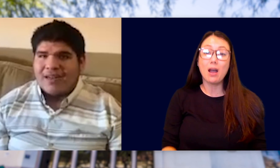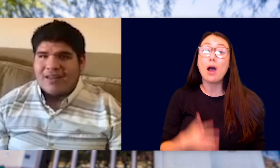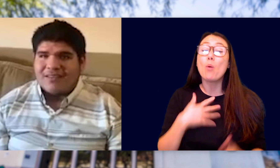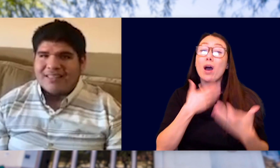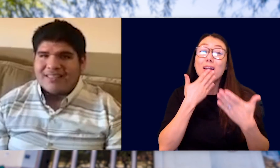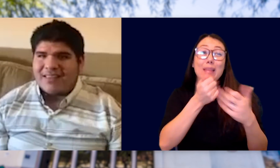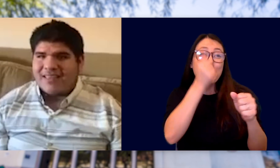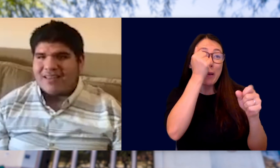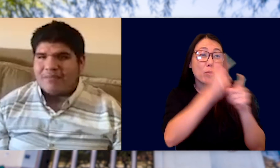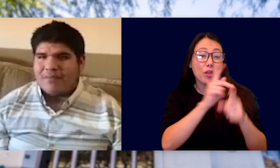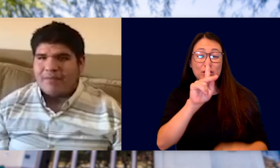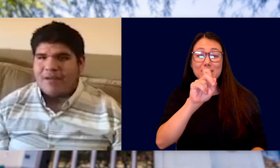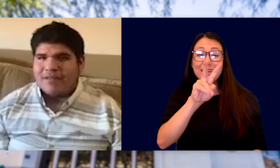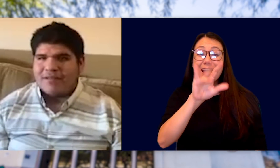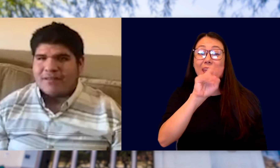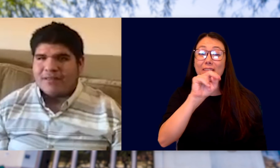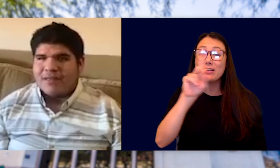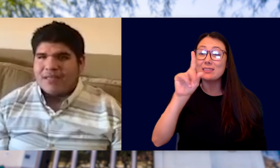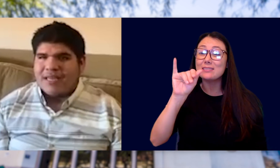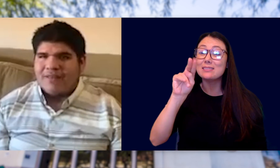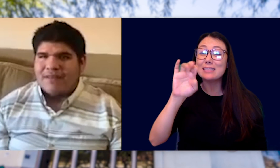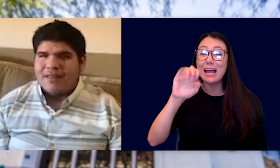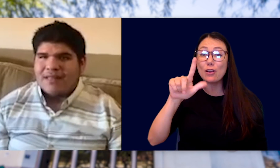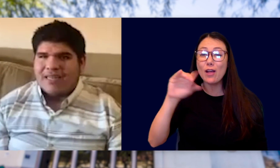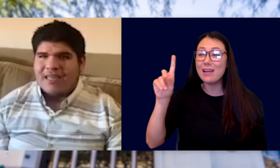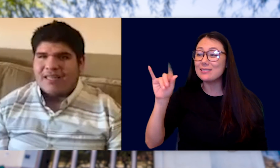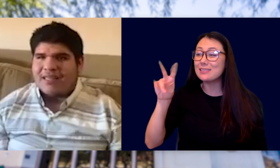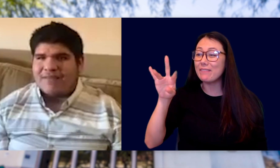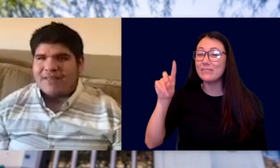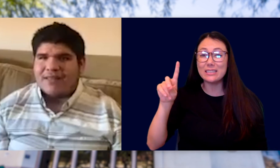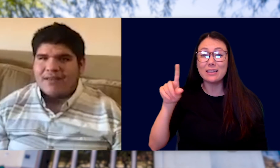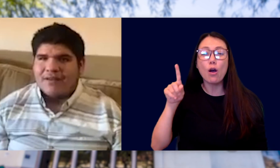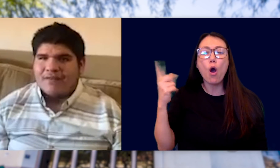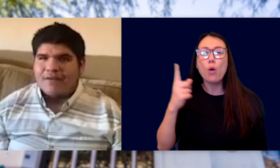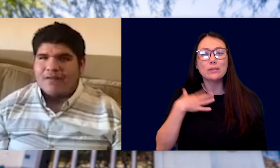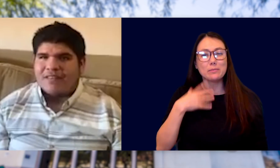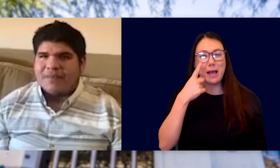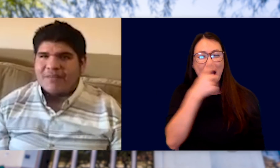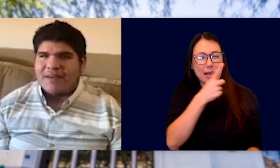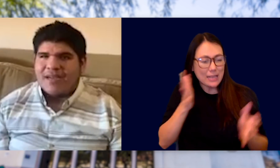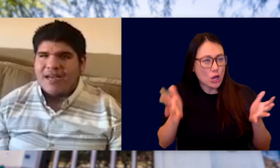I'D ALSO LIKE TO THANK MY BROTHERS, KEVIN, DANIEL AND DAVID, FOR ALWAYS BEING MY EYES